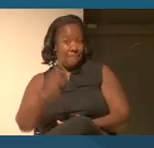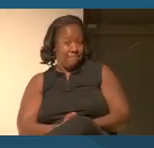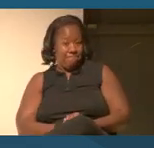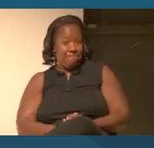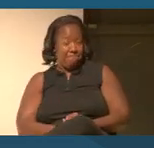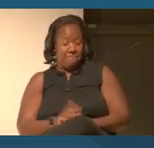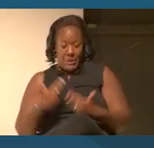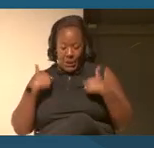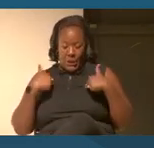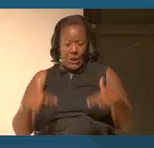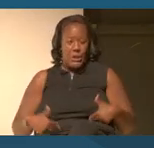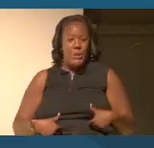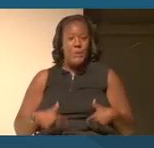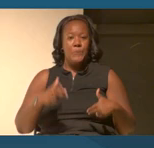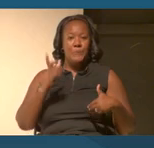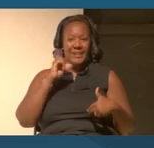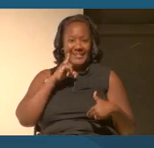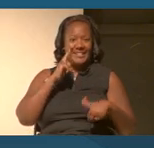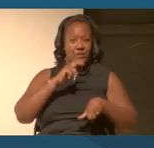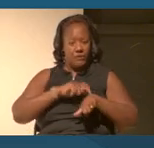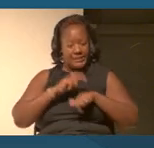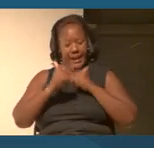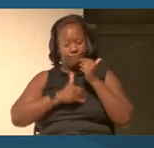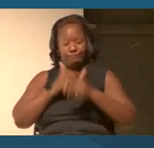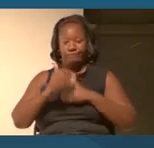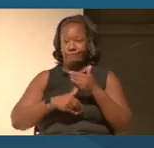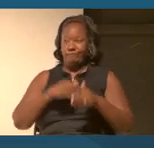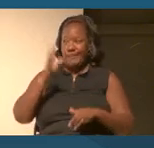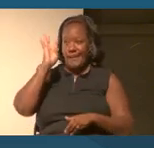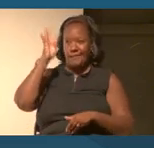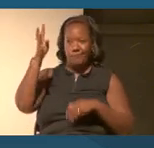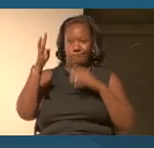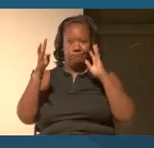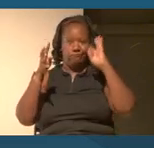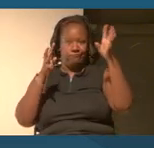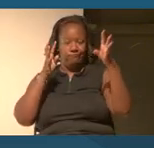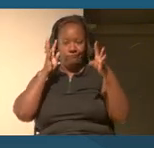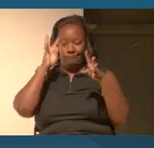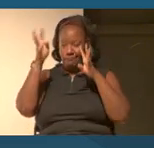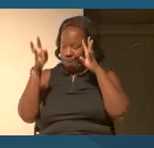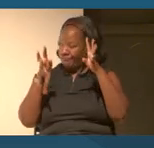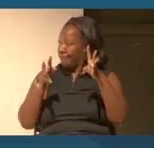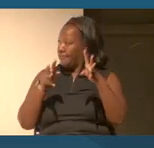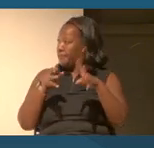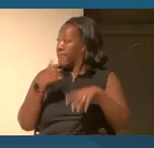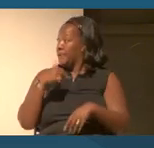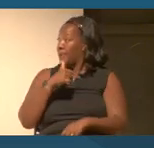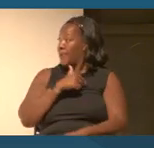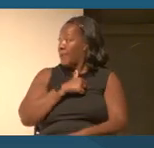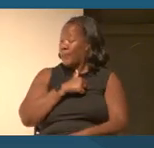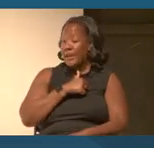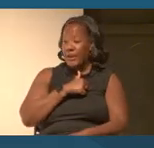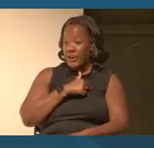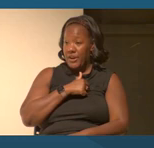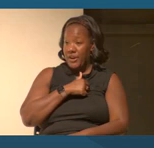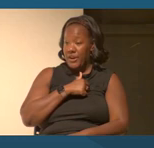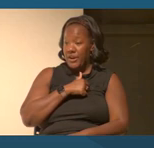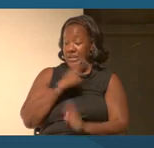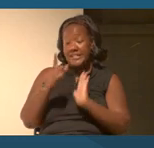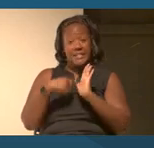That humans over time, across time for their own, sometimes very cruel and sometimes very